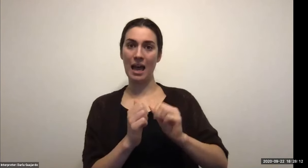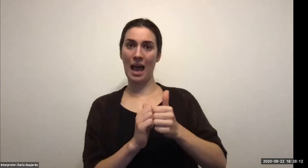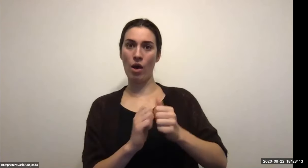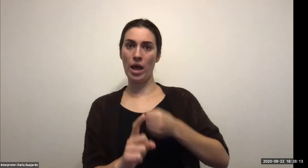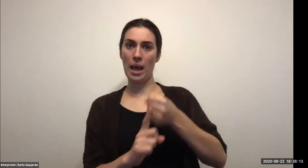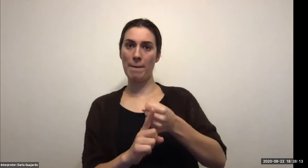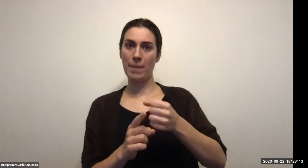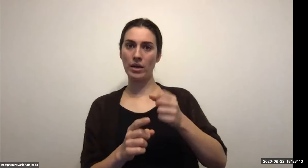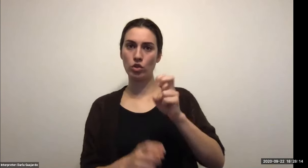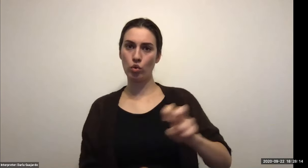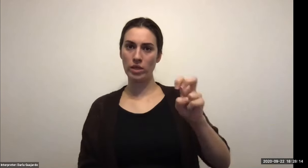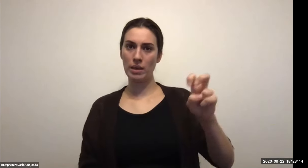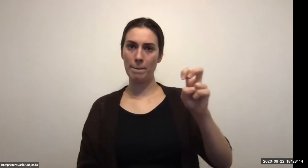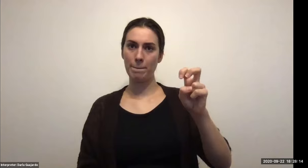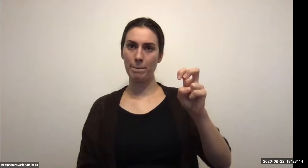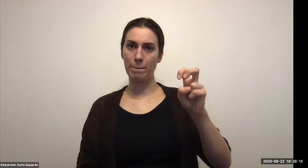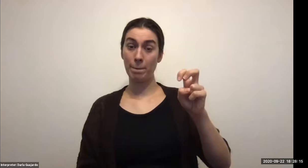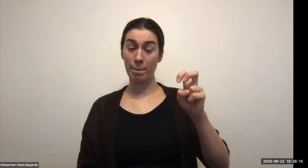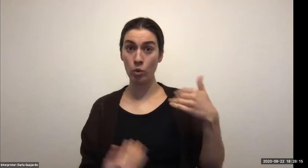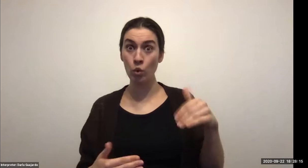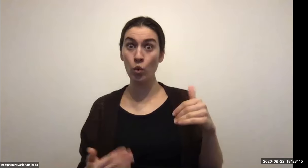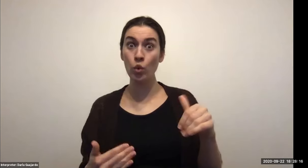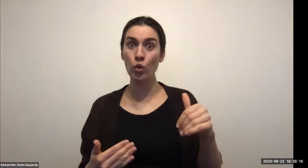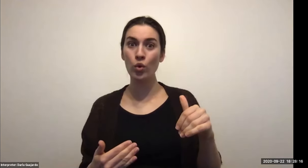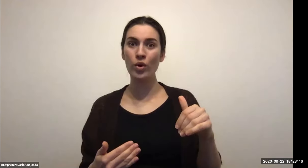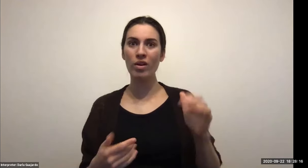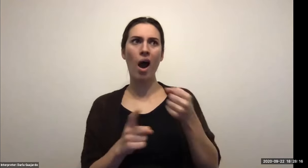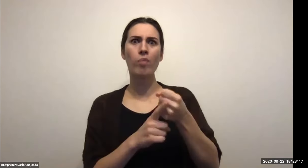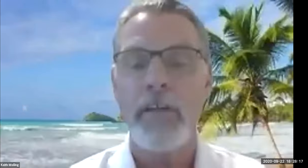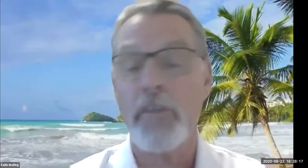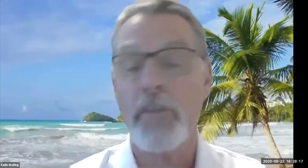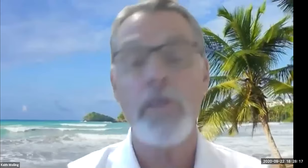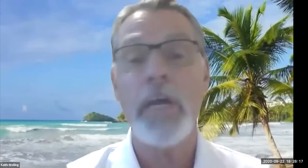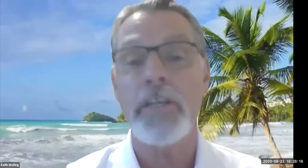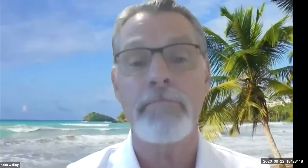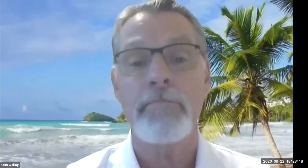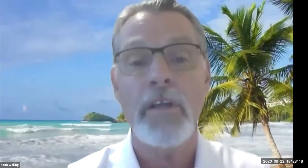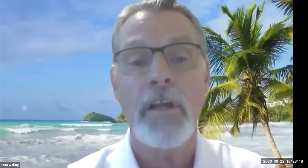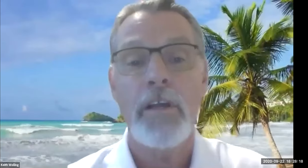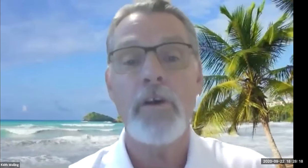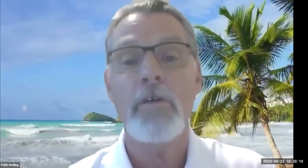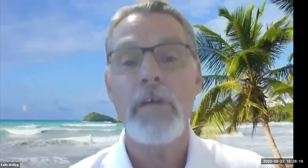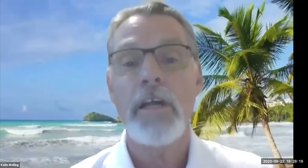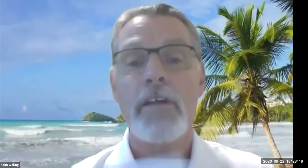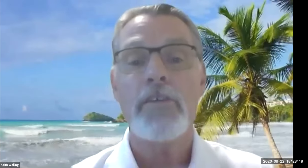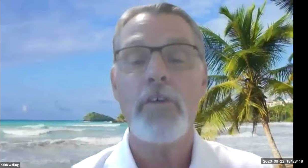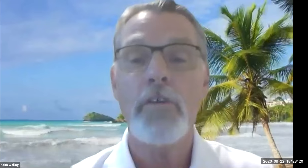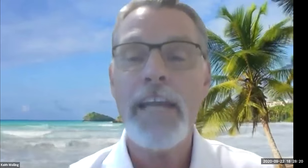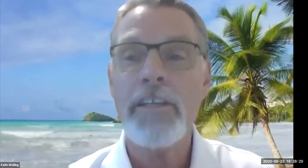Keith Wolling: You know what the coven right now obviously vacations is probably the way to go because we don't know really what's, what's going to happen, hopefully things will settle down.